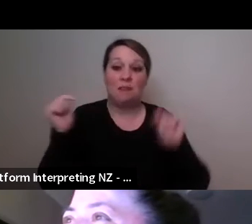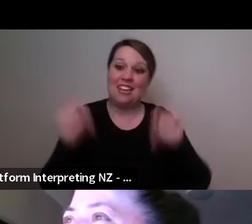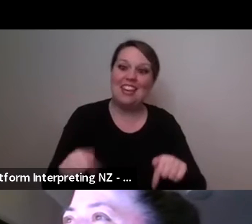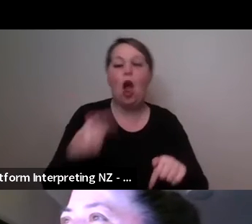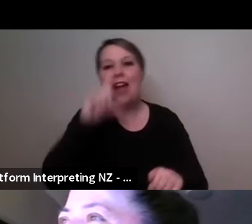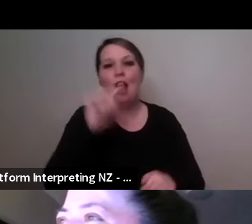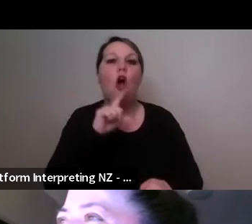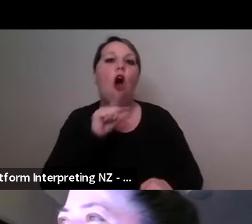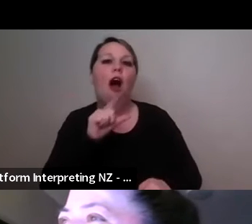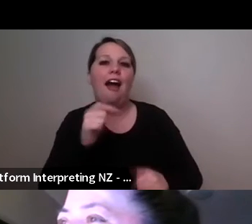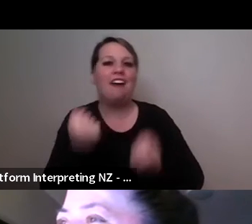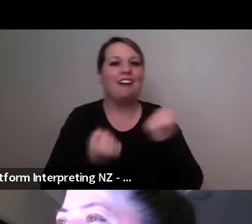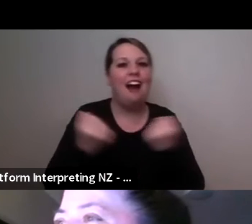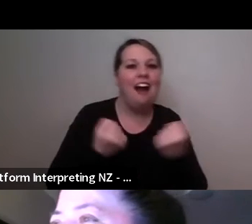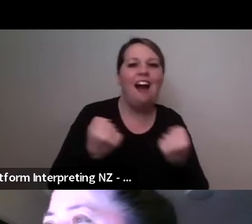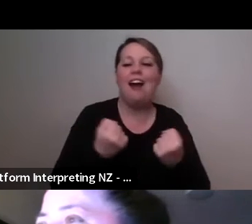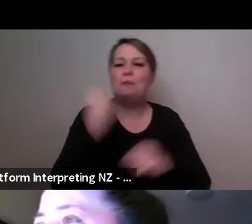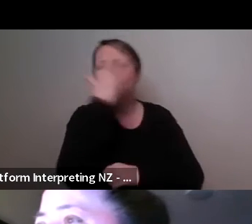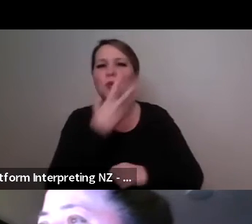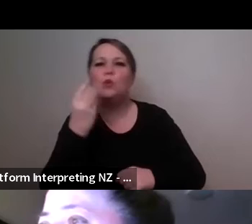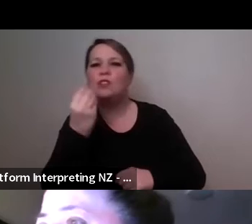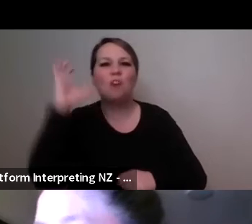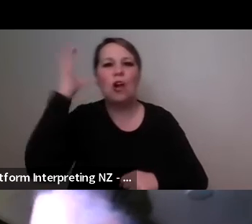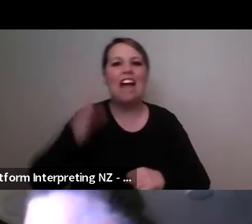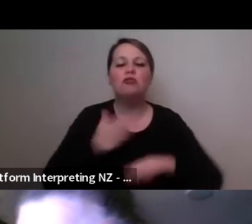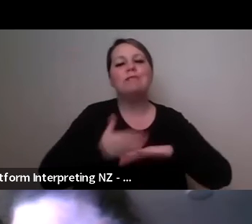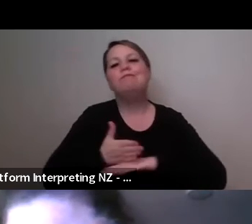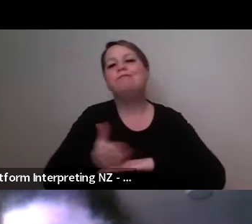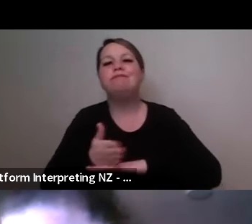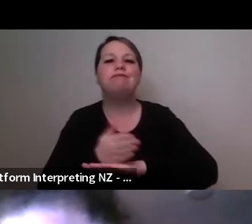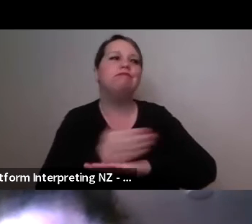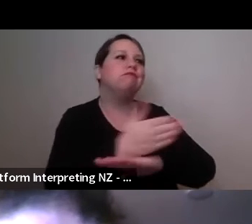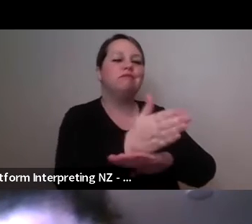around it's a beautiful countryside and um I do look forward to coming back and exploring more and